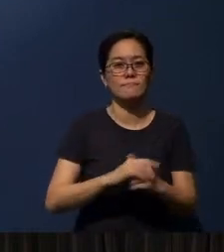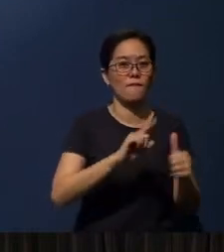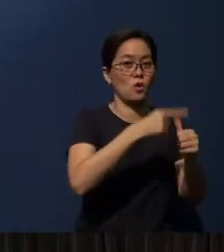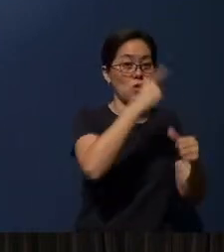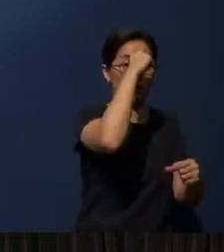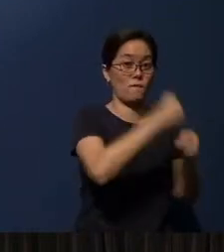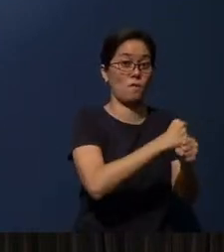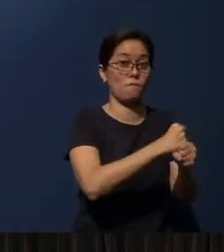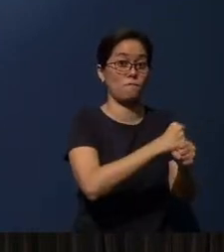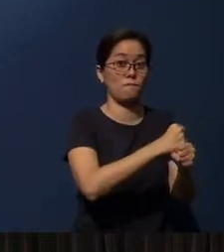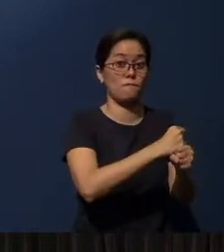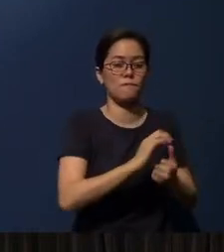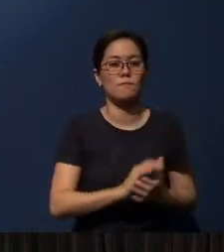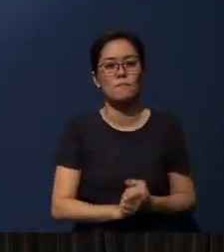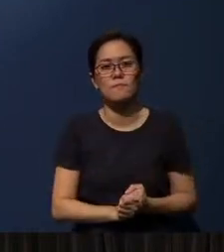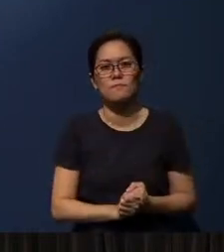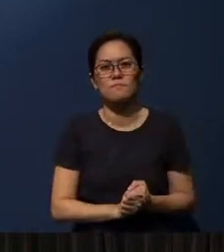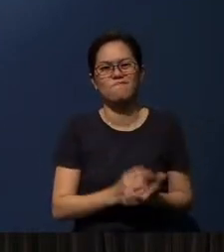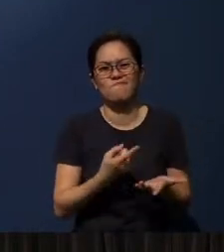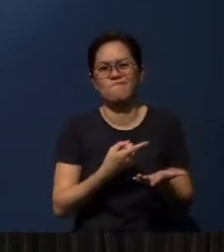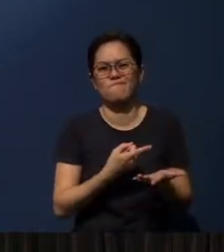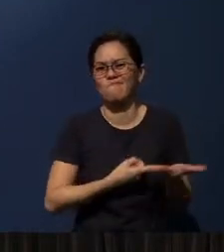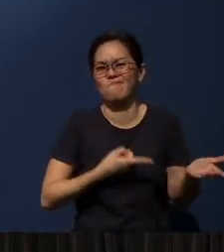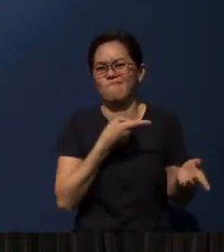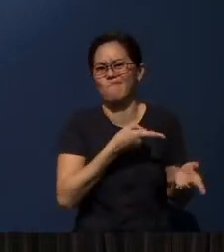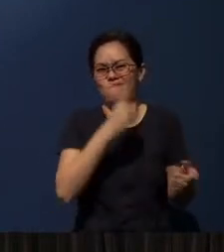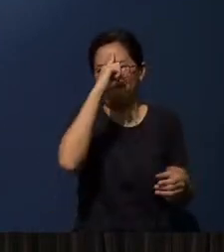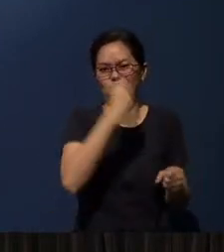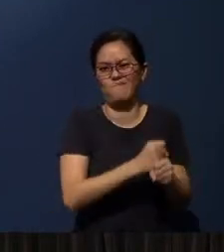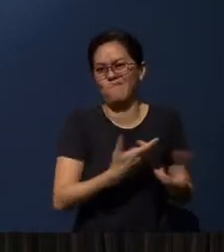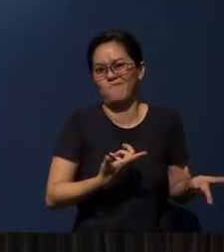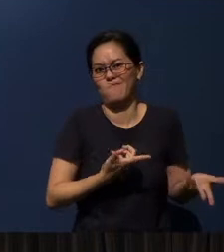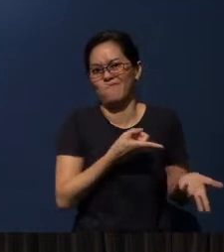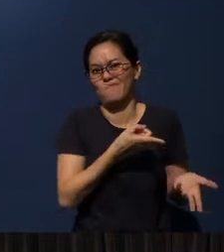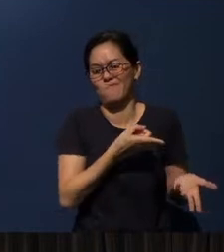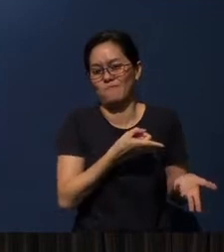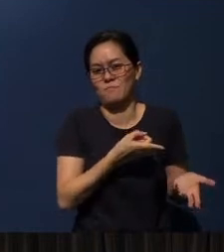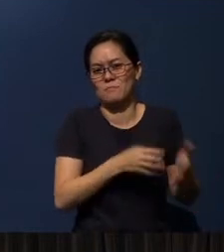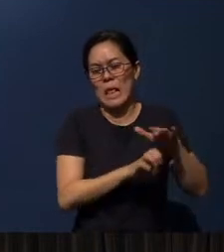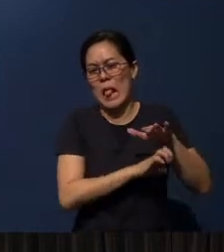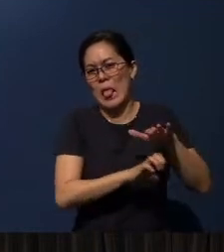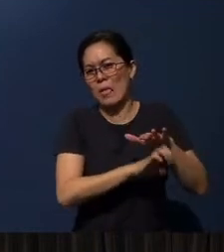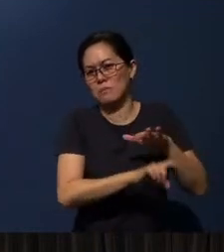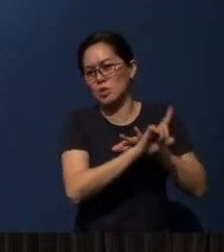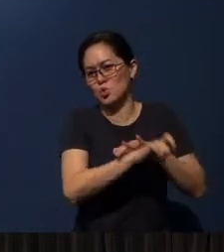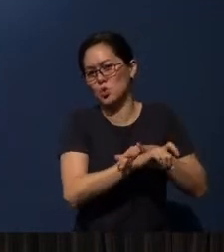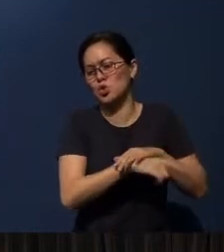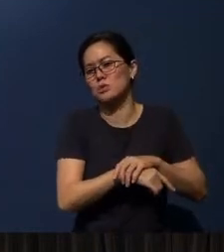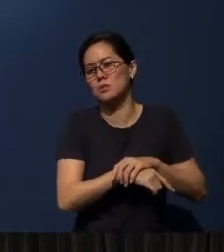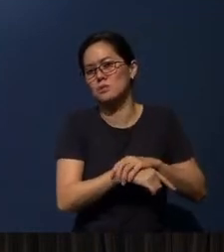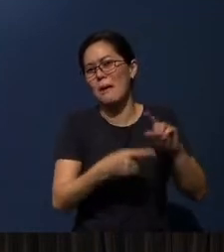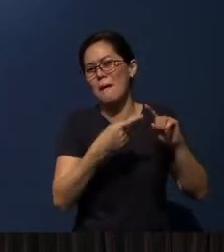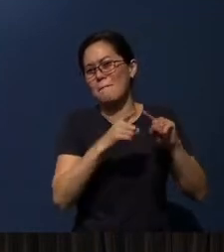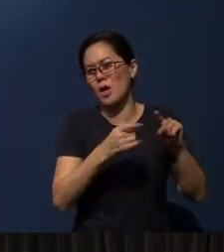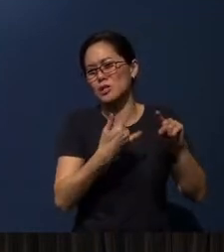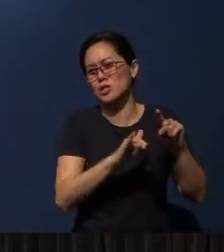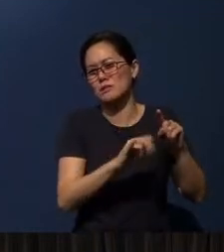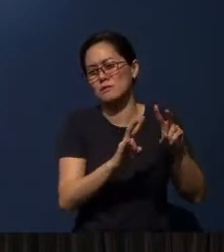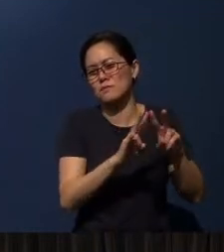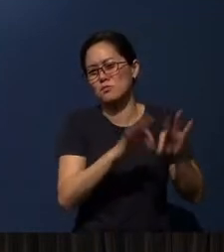The first thing - What is faith? This is a very (elementary) question, but yet it is a very important question